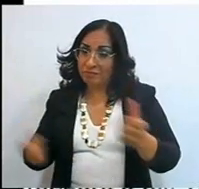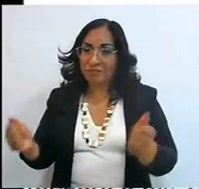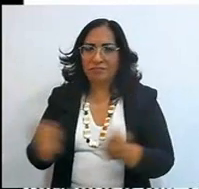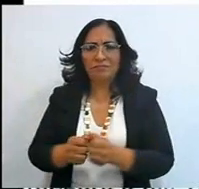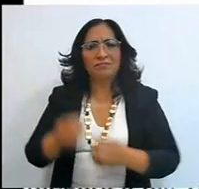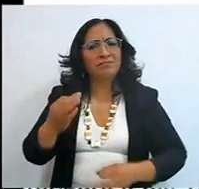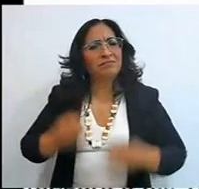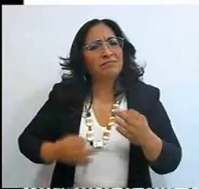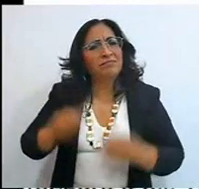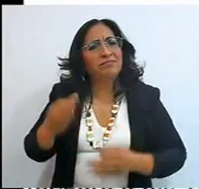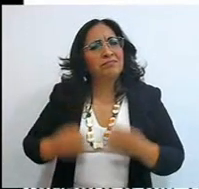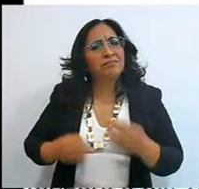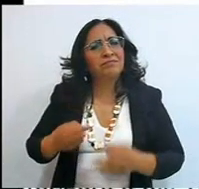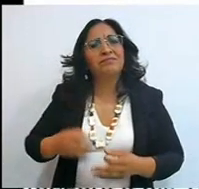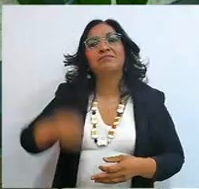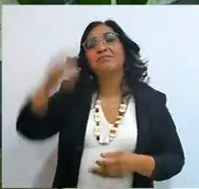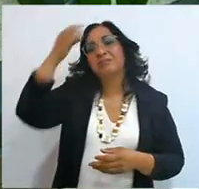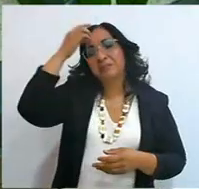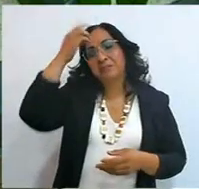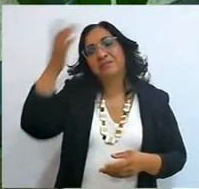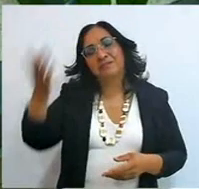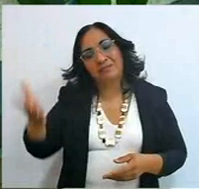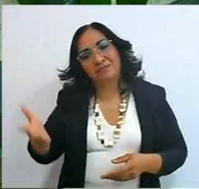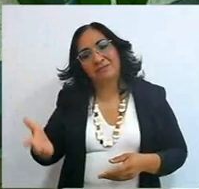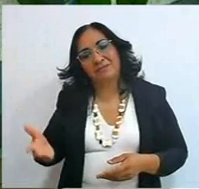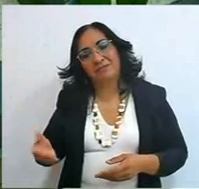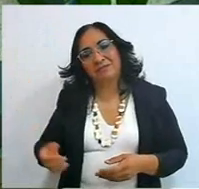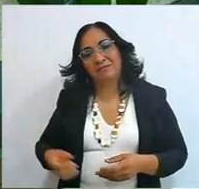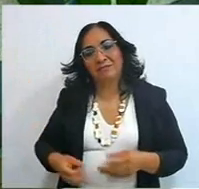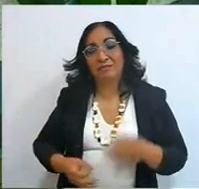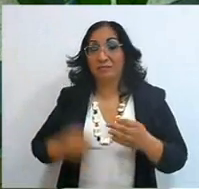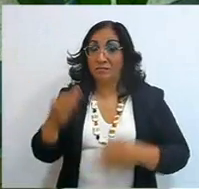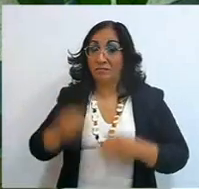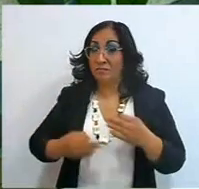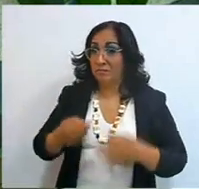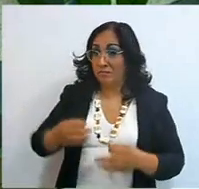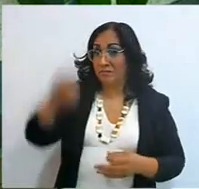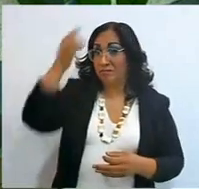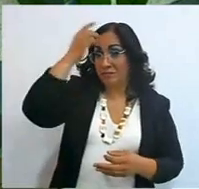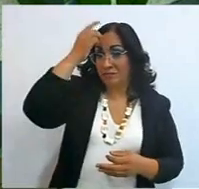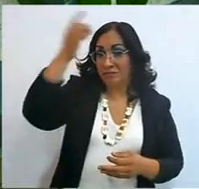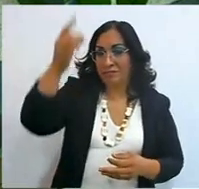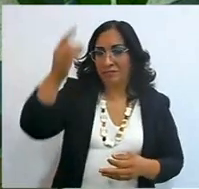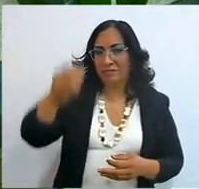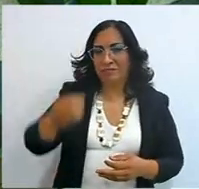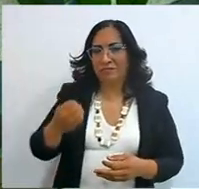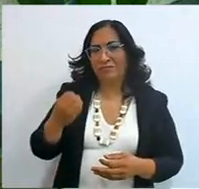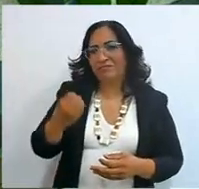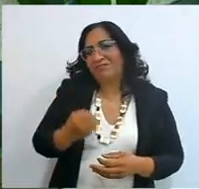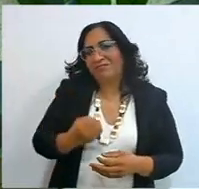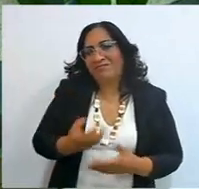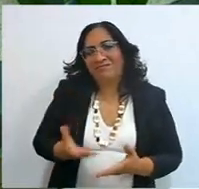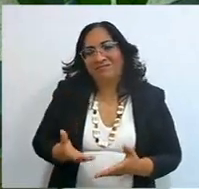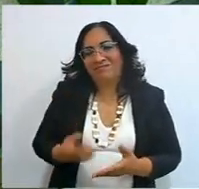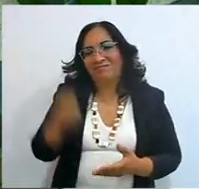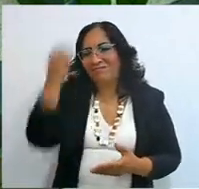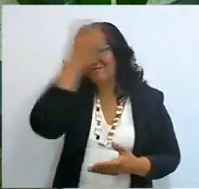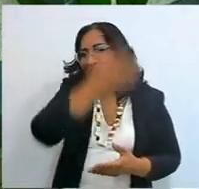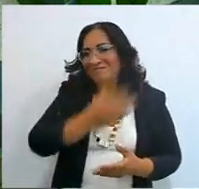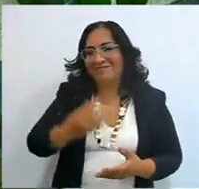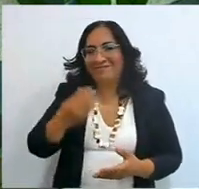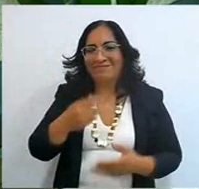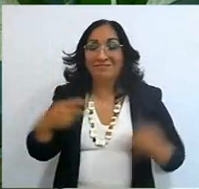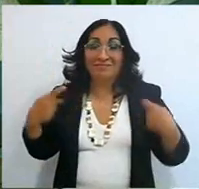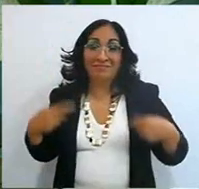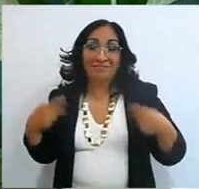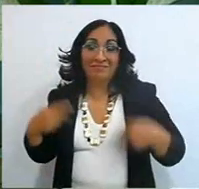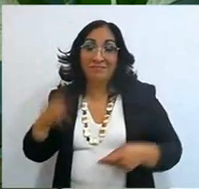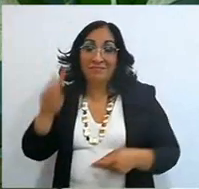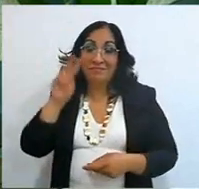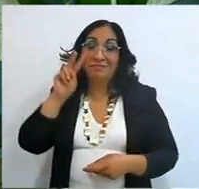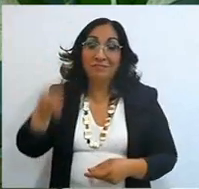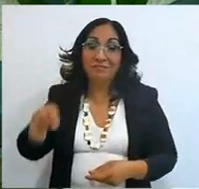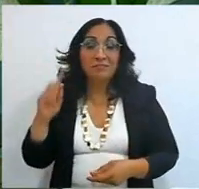whose justice? the justice of God, the justice of God beautiful listeners or seers, who are watching us,